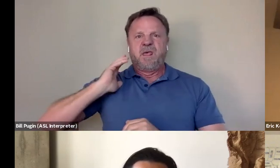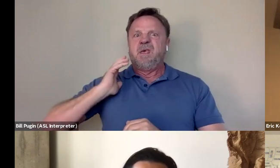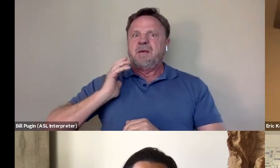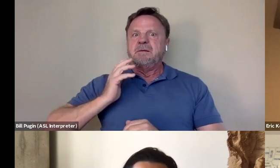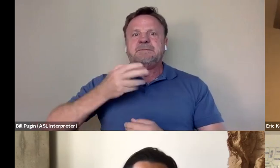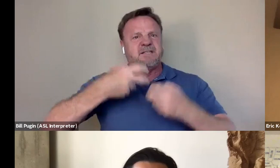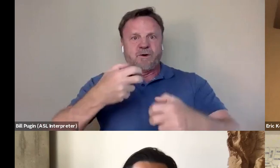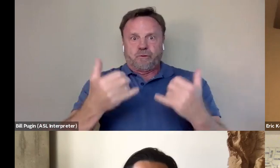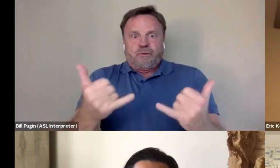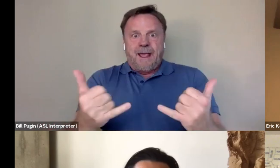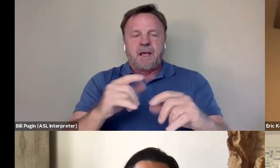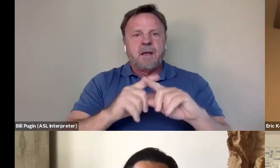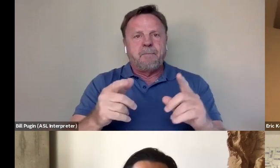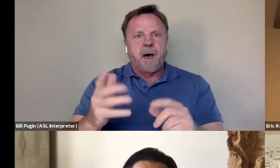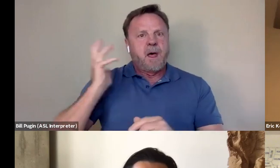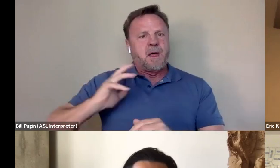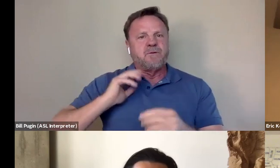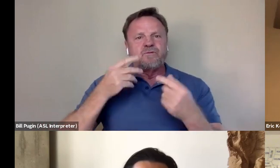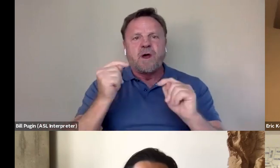But to sort of try to make it in the 1960s